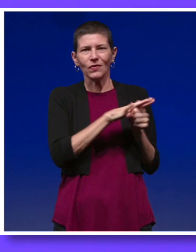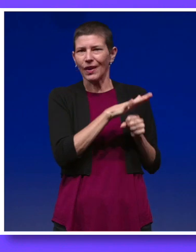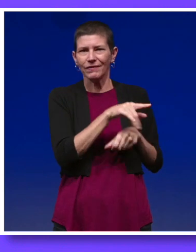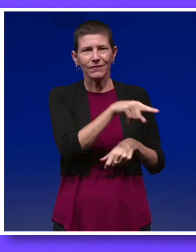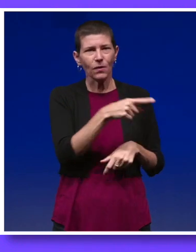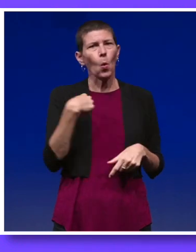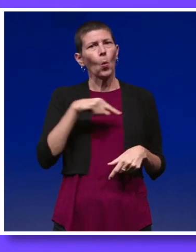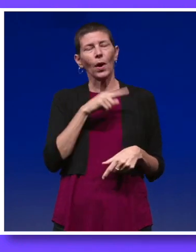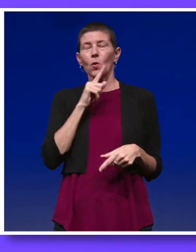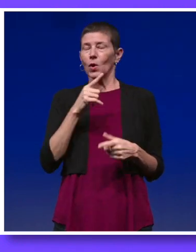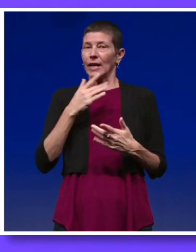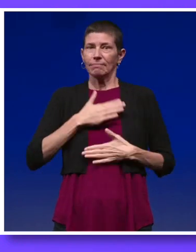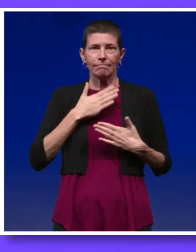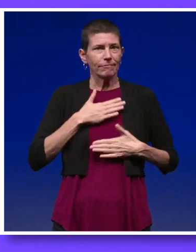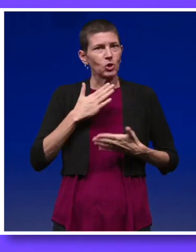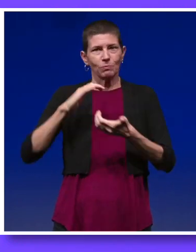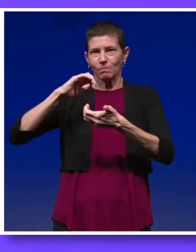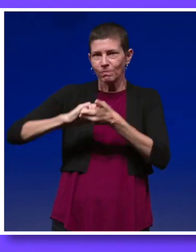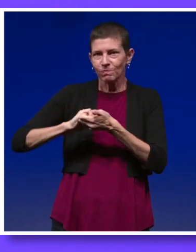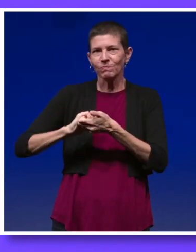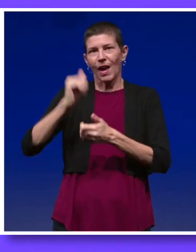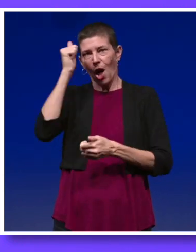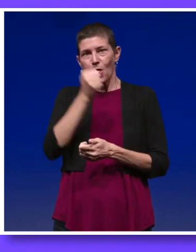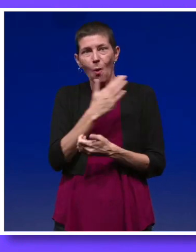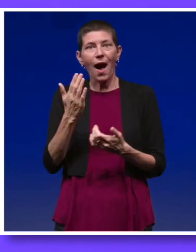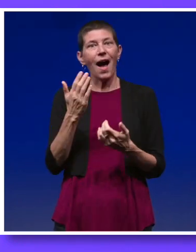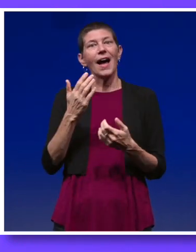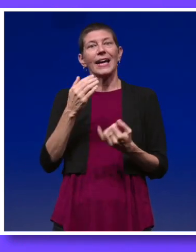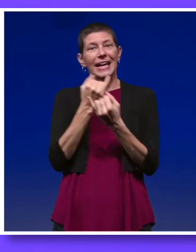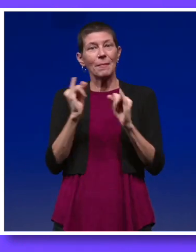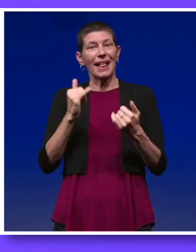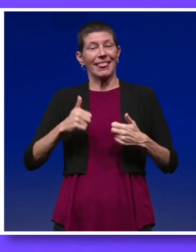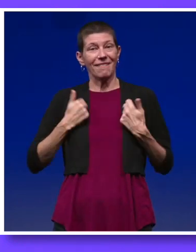We are very pleased to partner with Aloha Independent Living Hawaii